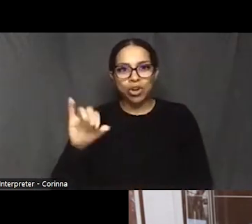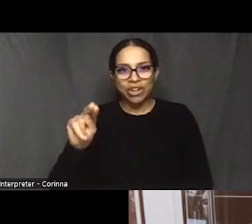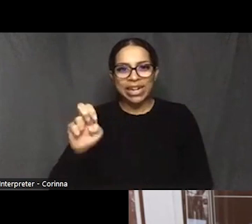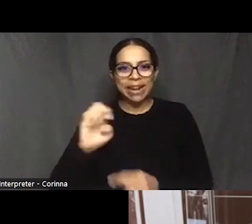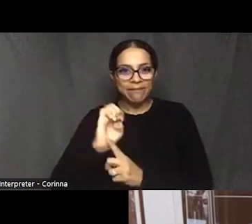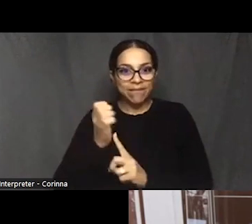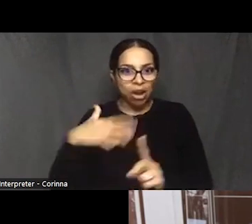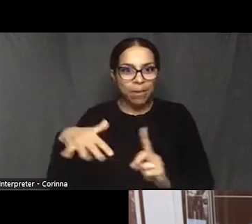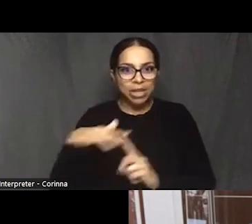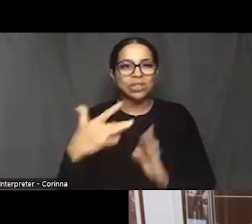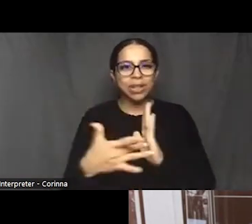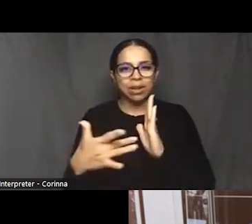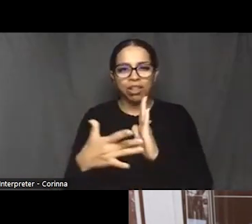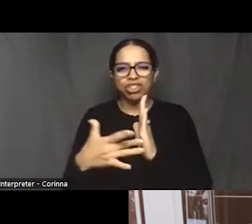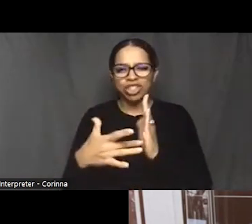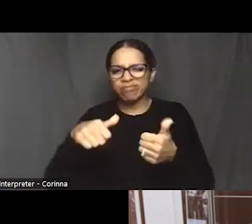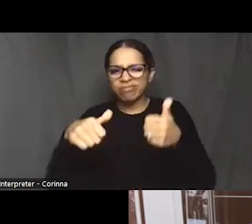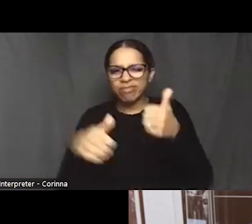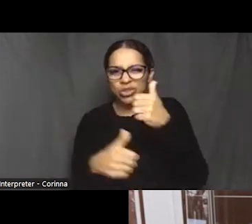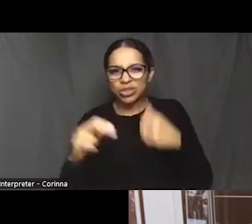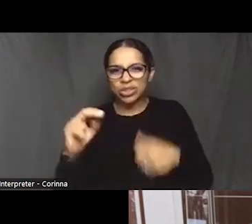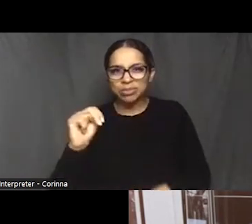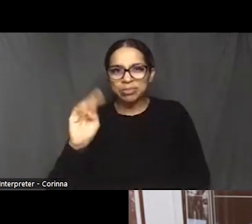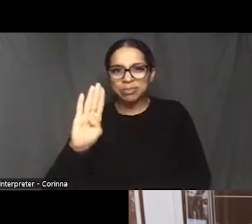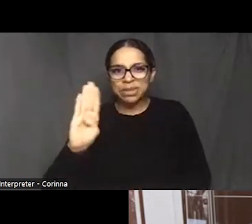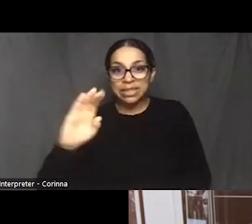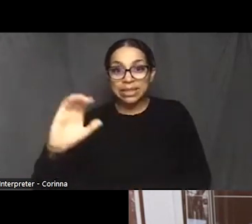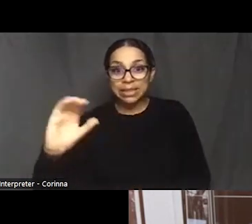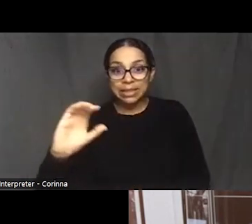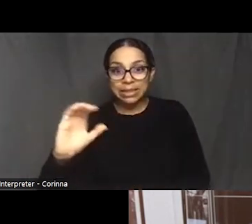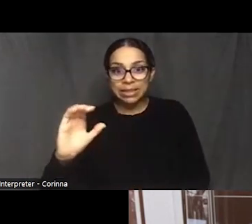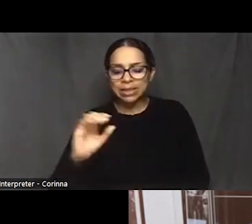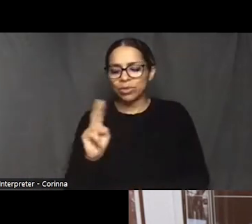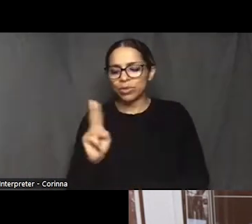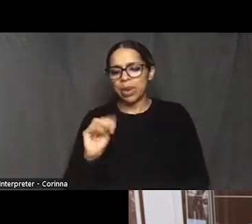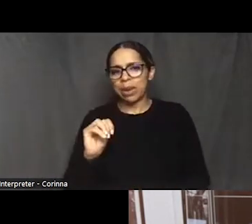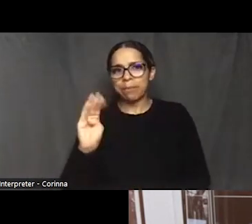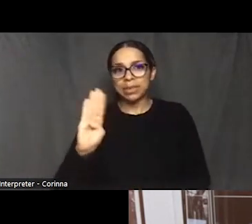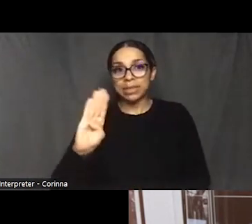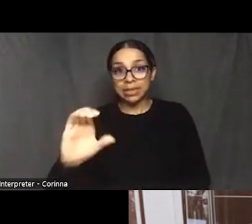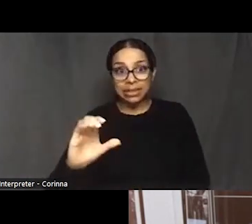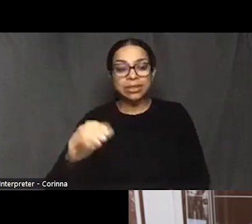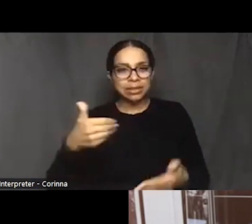It's right here on the harbor. These are some of the scientists who really take a look at some of